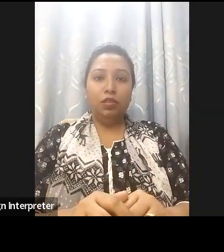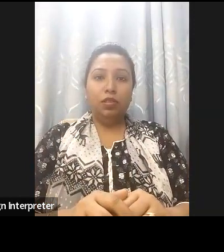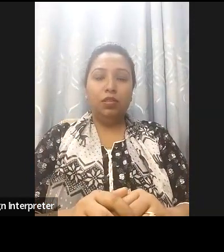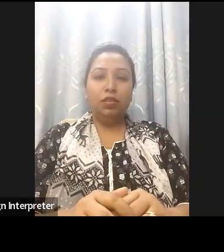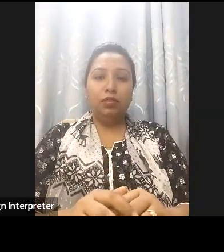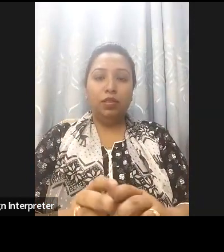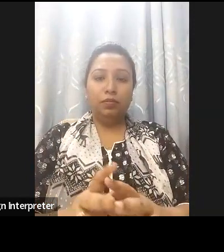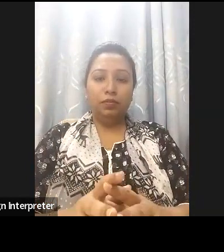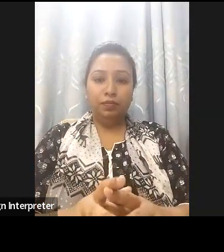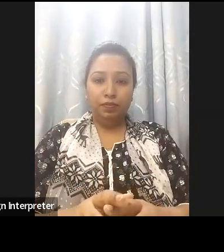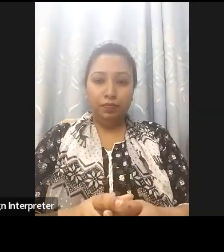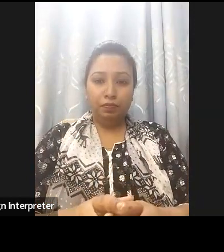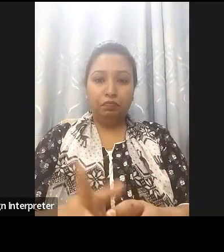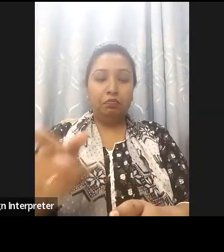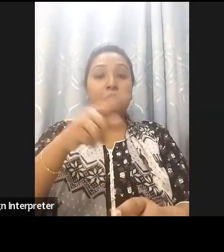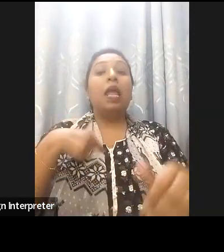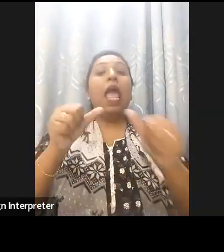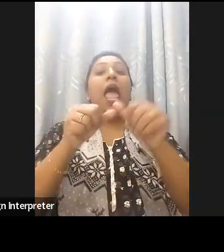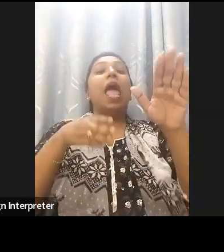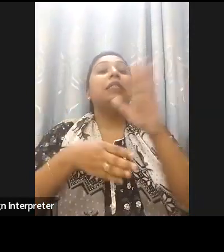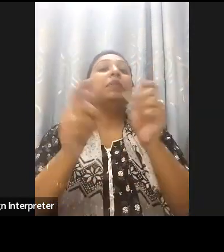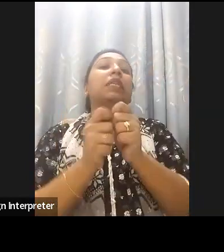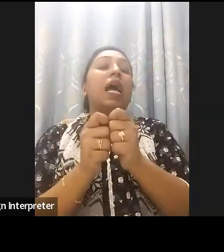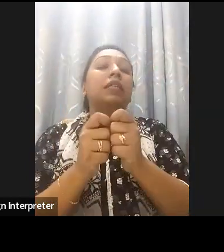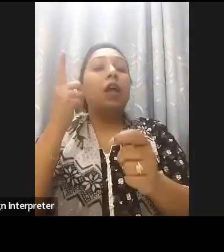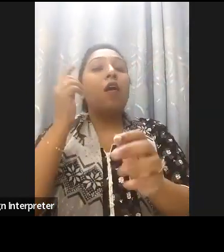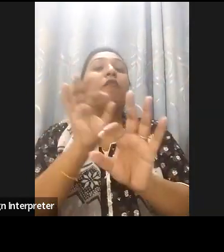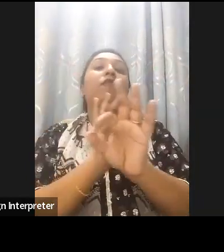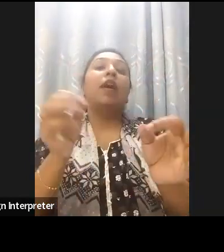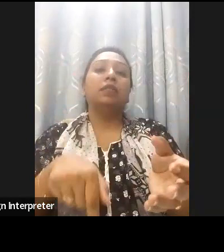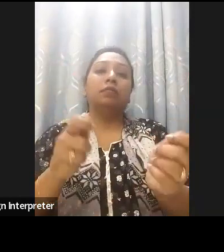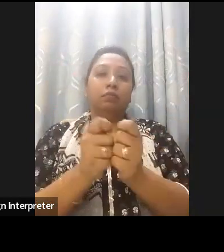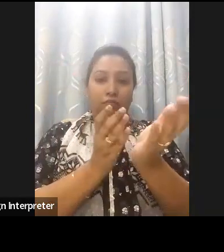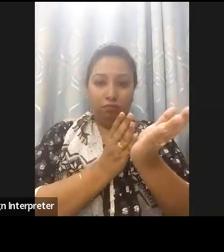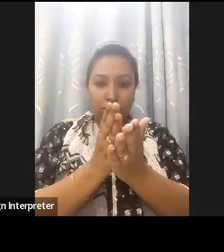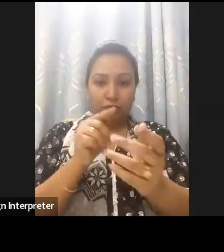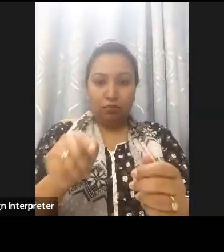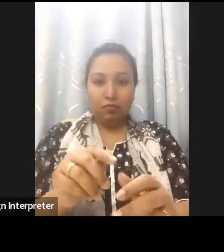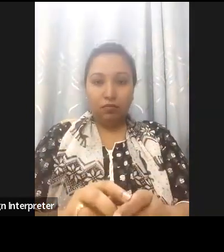standards of accessibility. So that's why it's so important when we're doing such assessments when